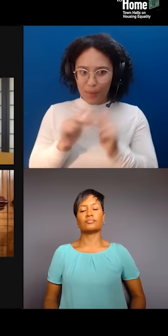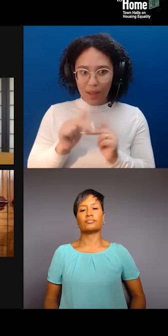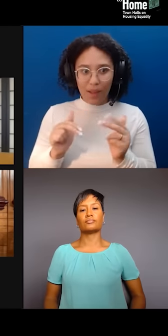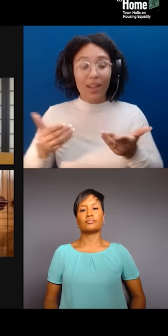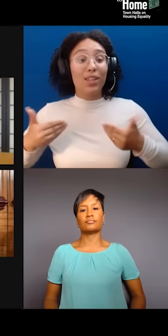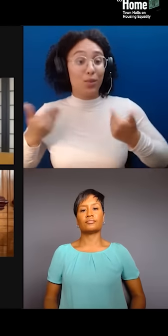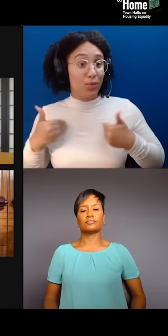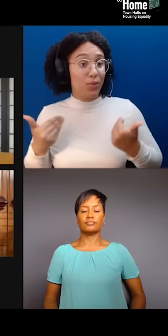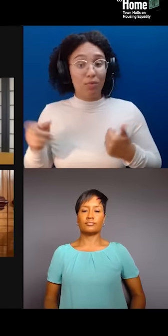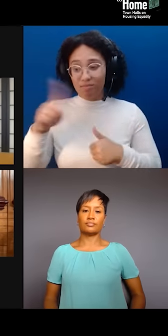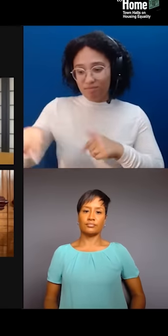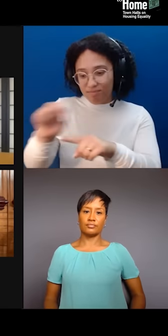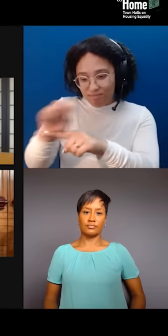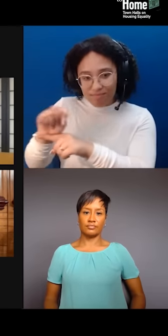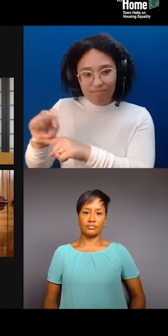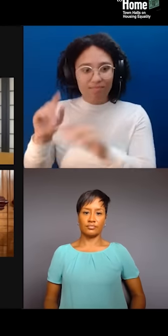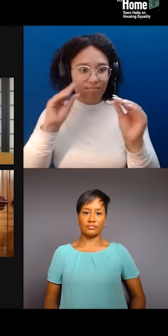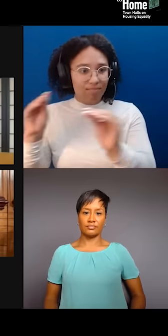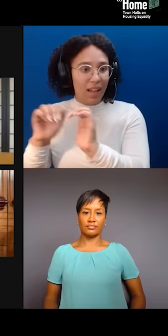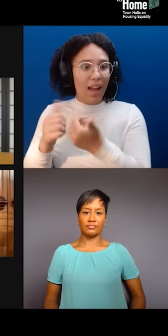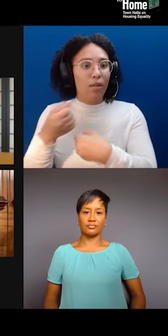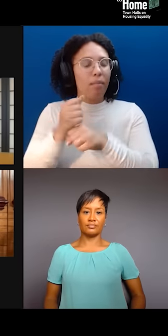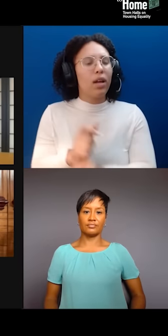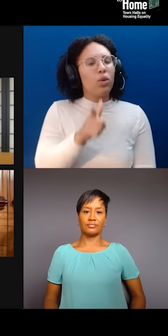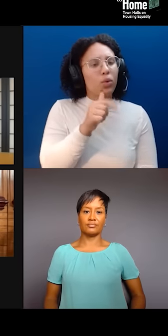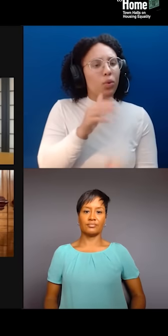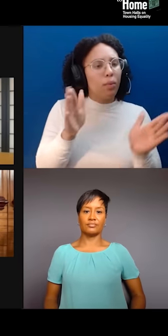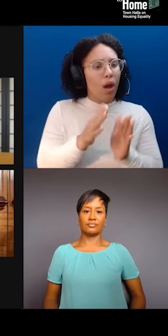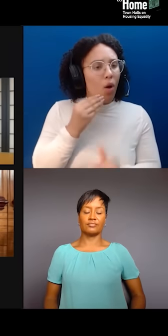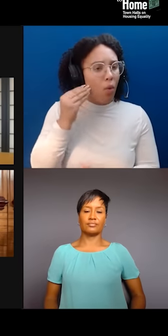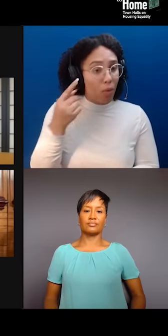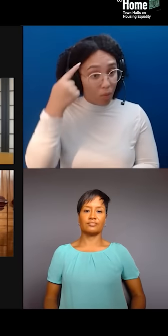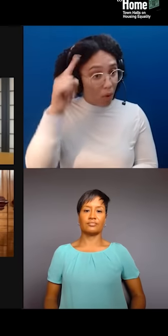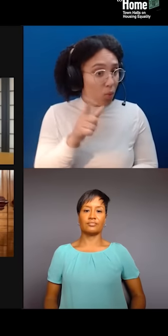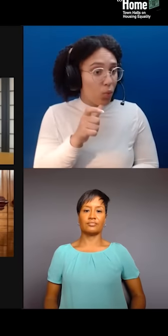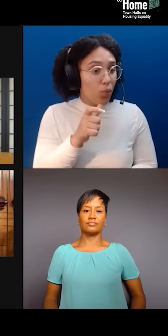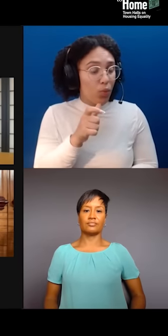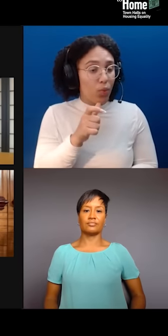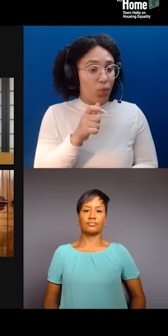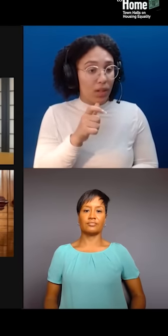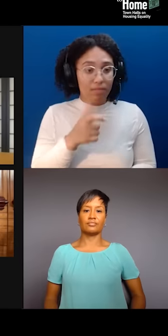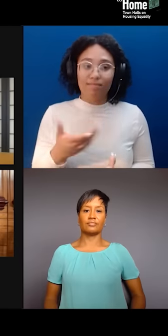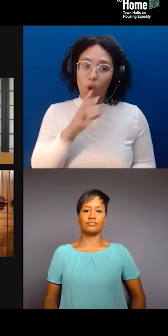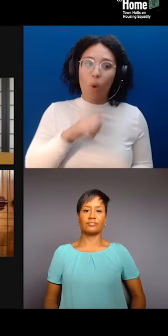and how you center those folks and how you center intergenerational relations very, very specifically,